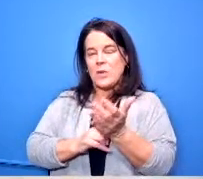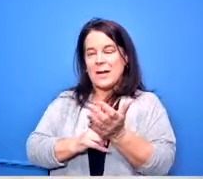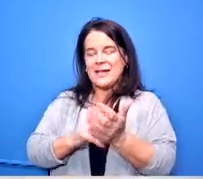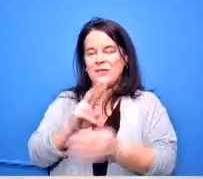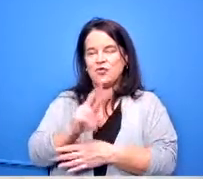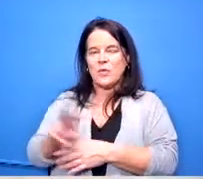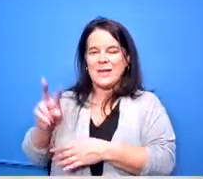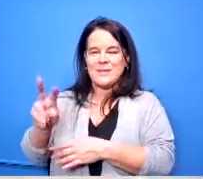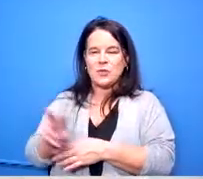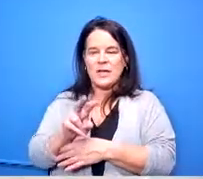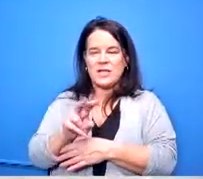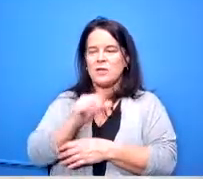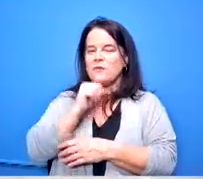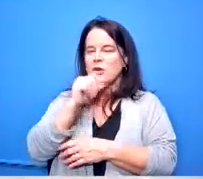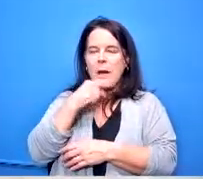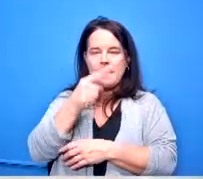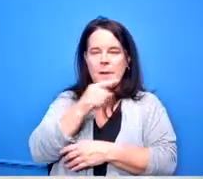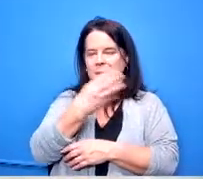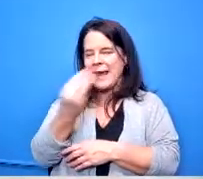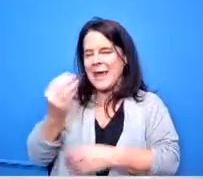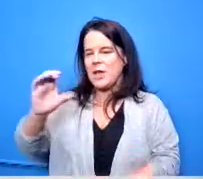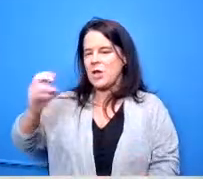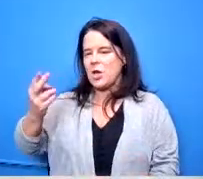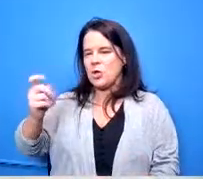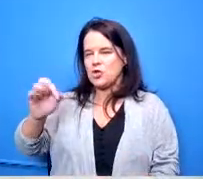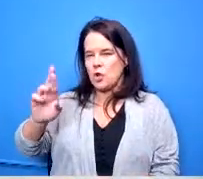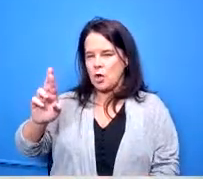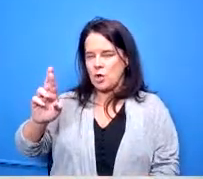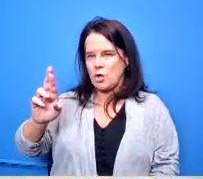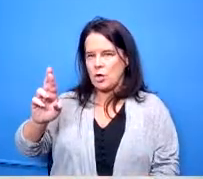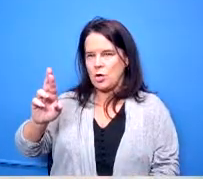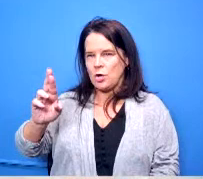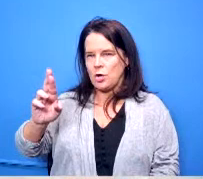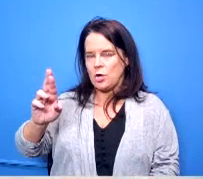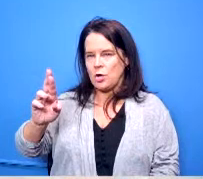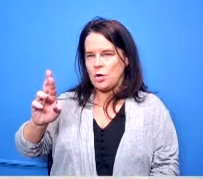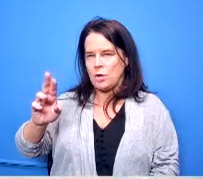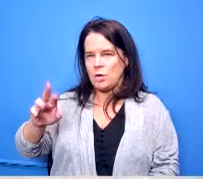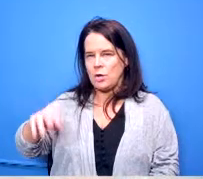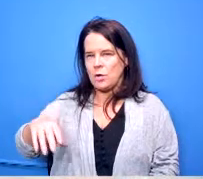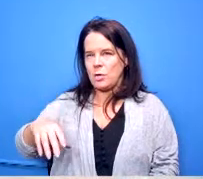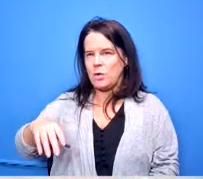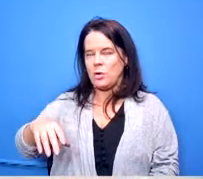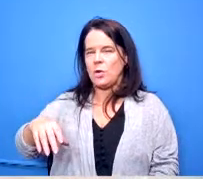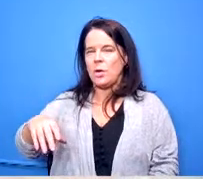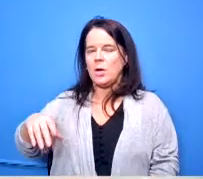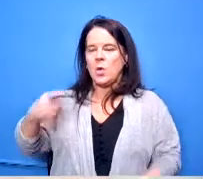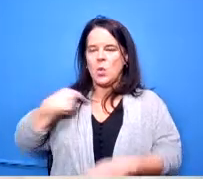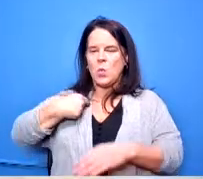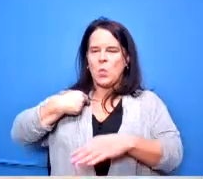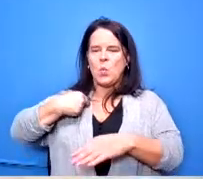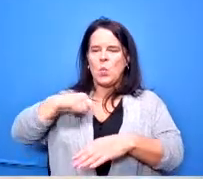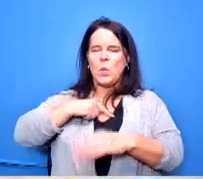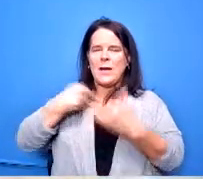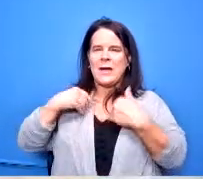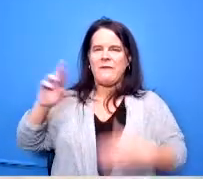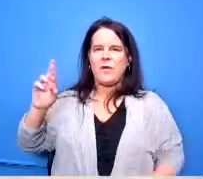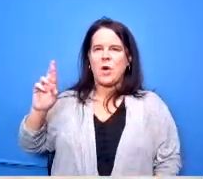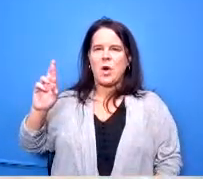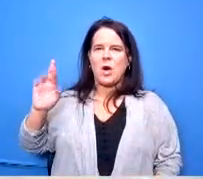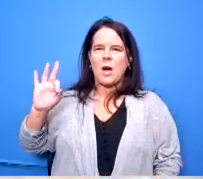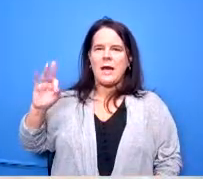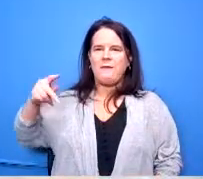non-public and charter students we have we put out an rfp for a contract for services like we